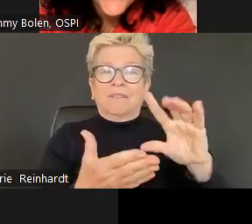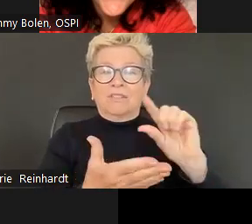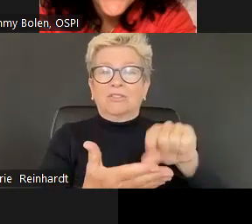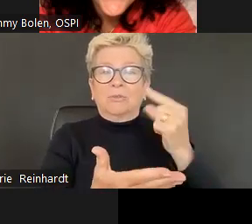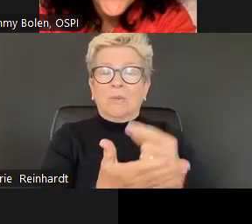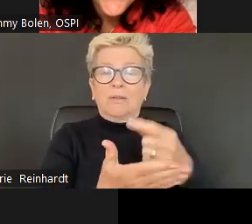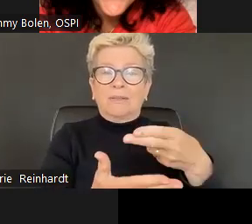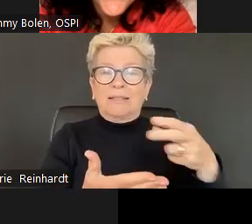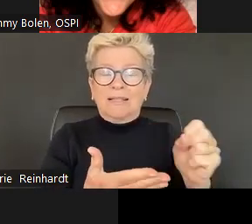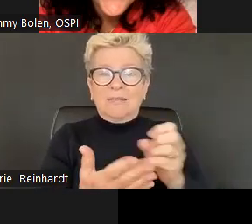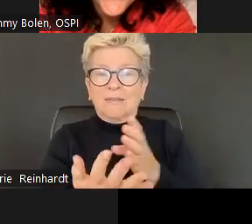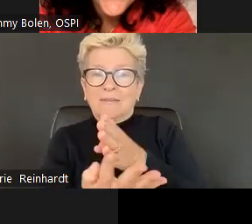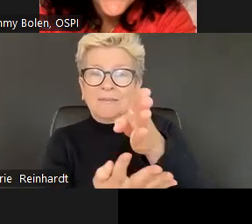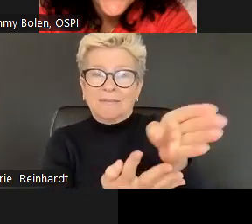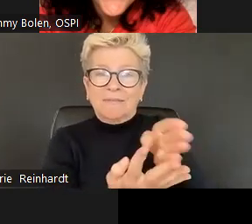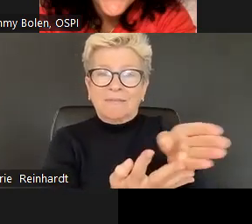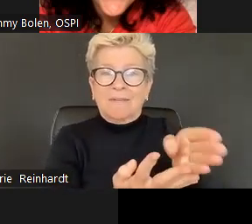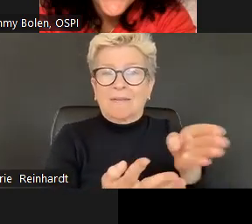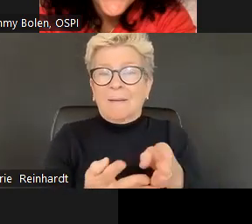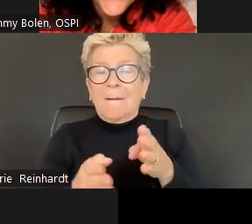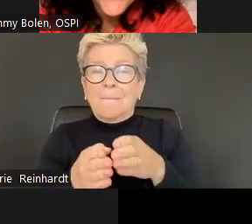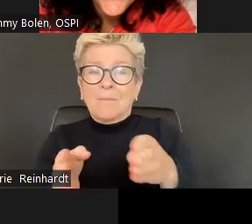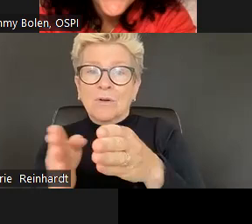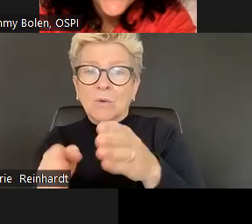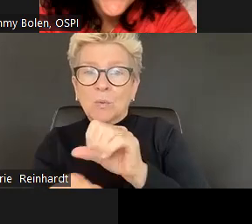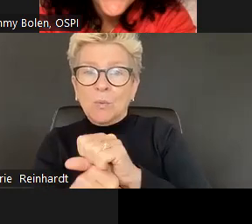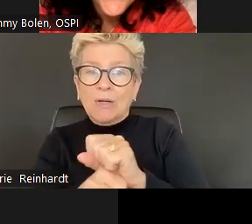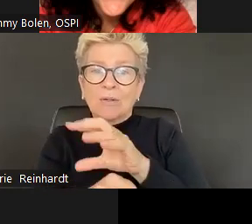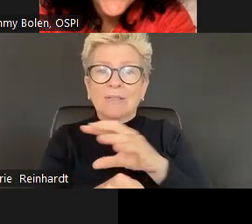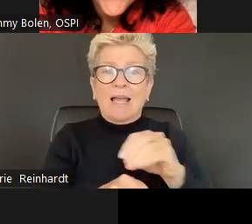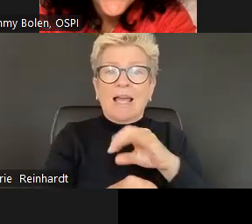And at OSPI, we believe that each student needs to be prepared for post-secondary pathways, careers, and civic engagement.